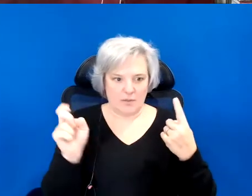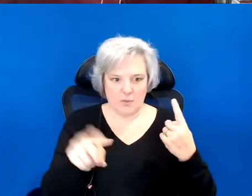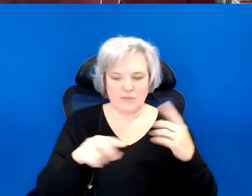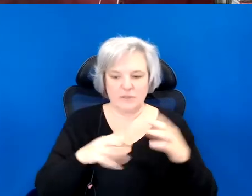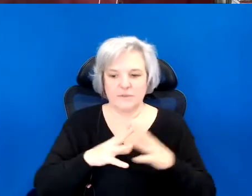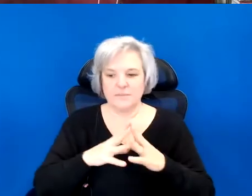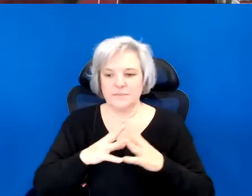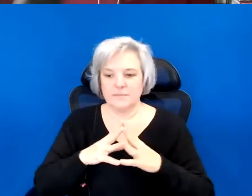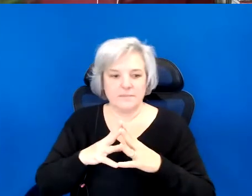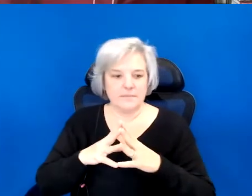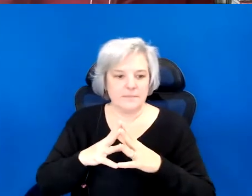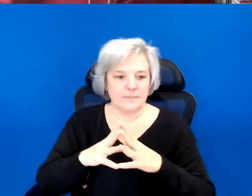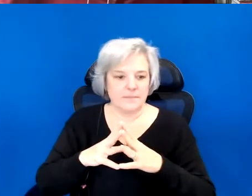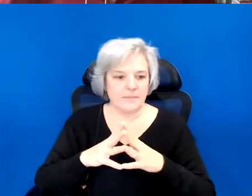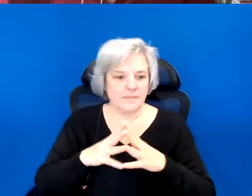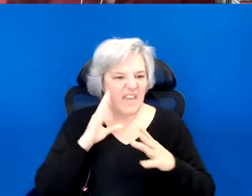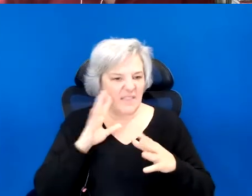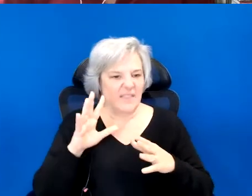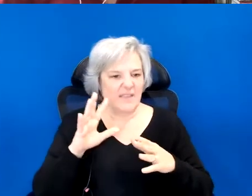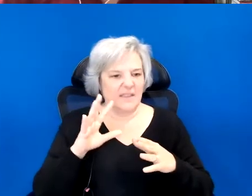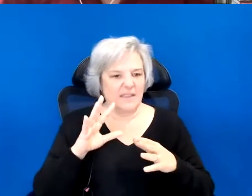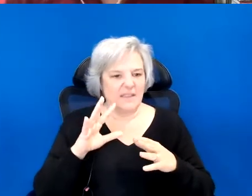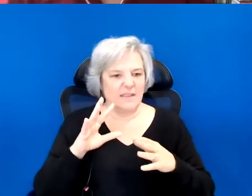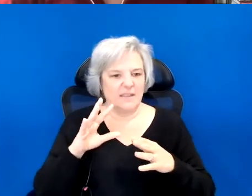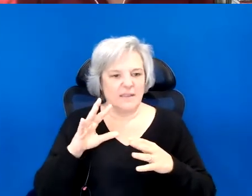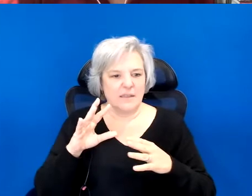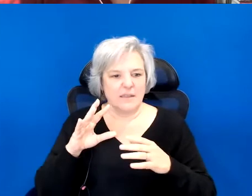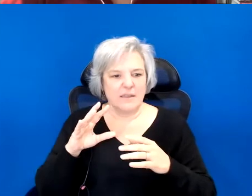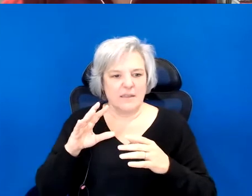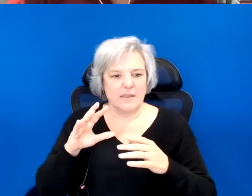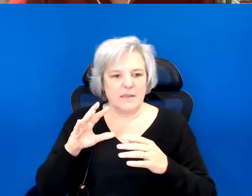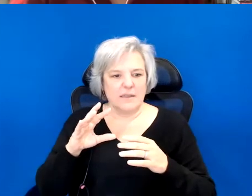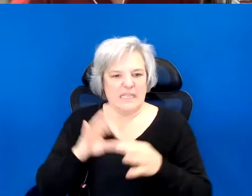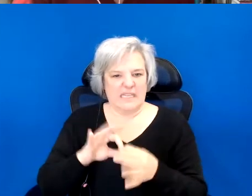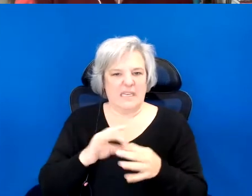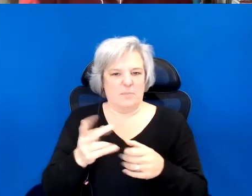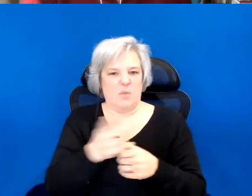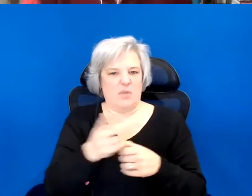ask and I think it touches a little bit unthinkable that you can speak to.